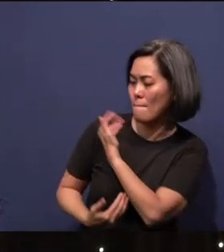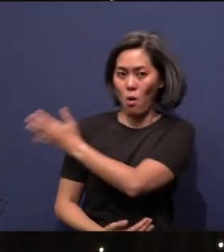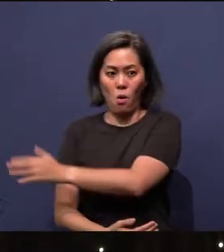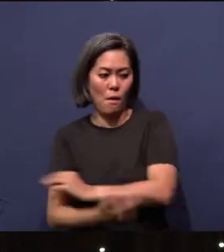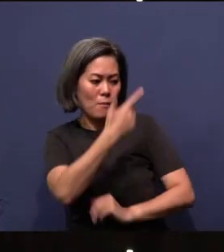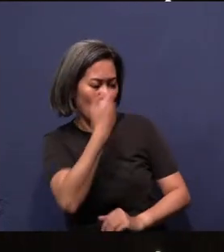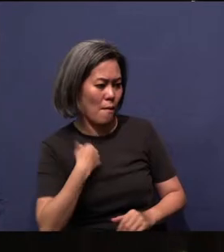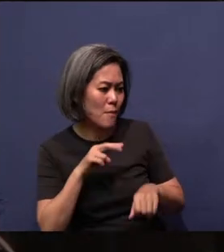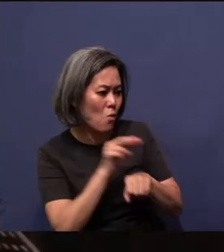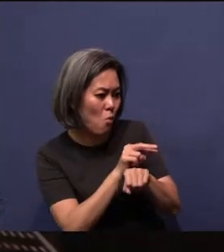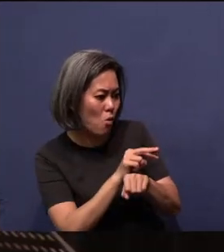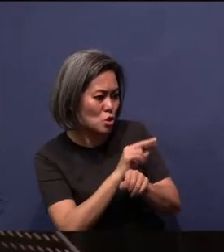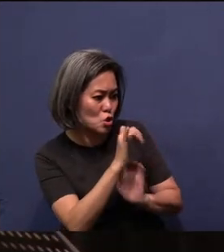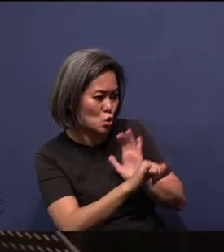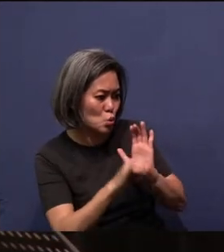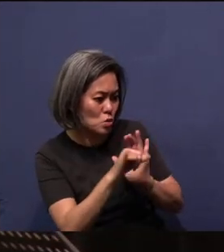watch that YouTube because this guy said it right.